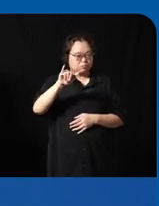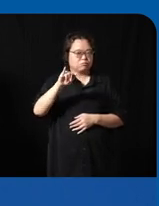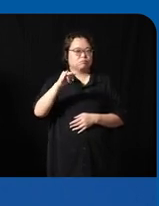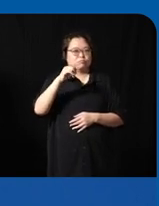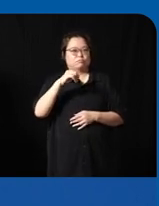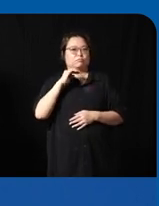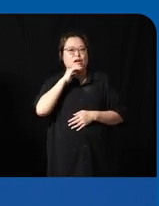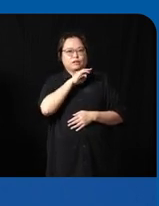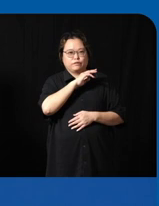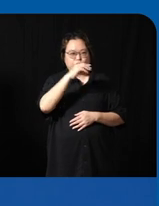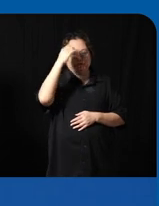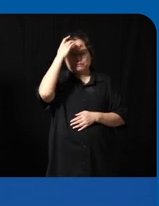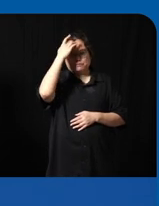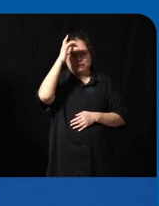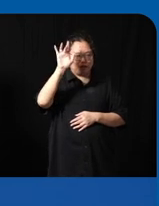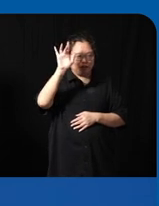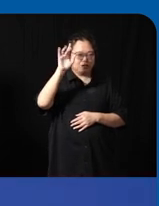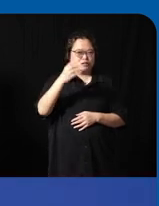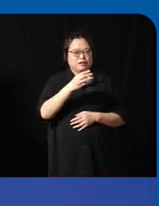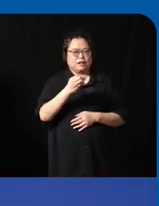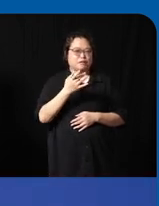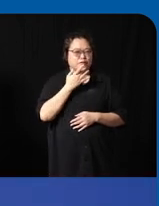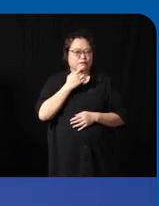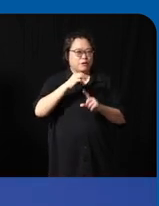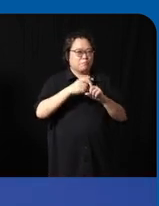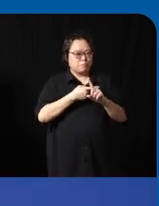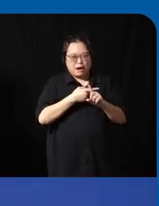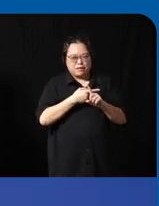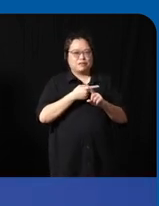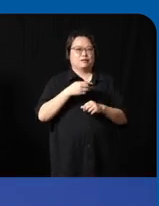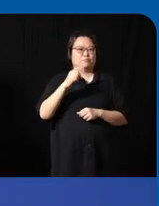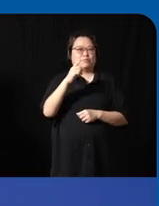the flavor of the month the year the century or whatever but I think what he demonstrated